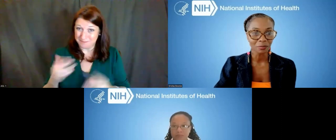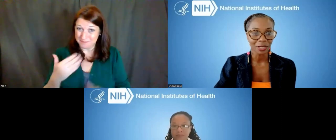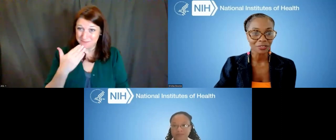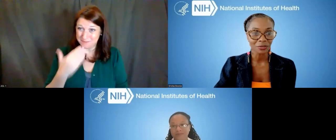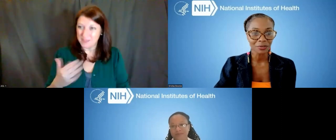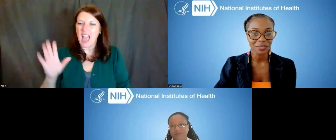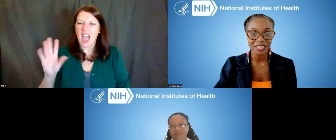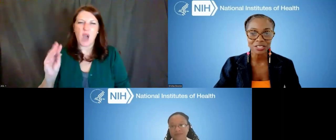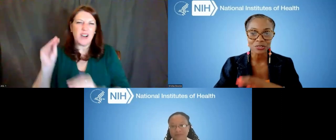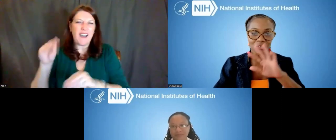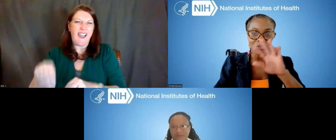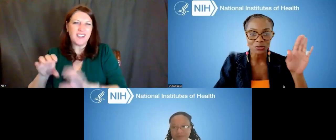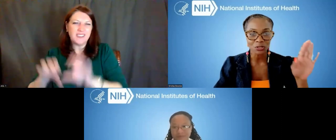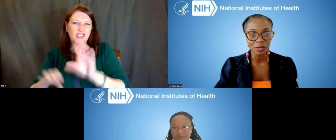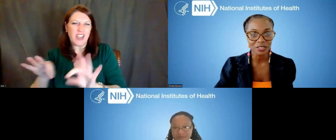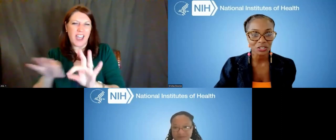in the box, too. Thank you all so much.